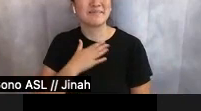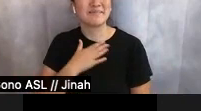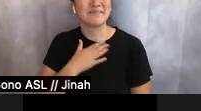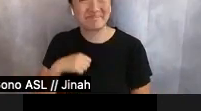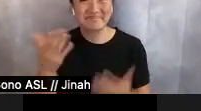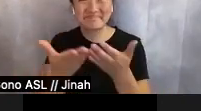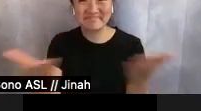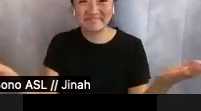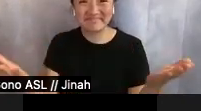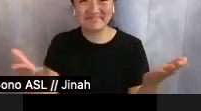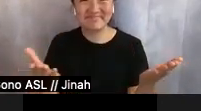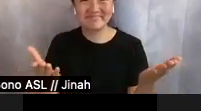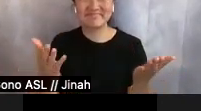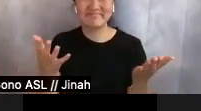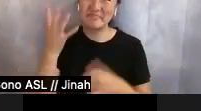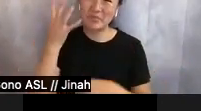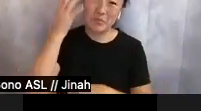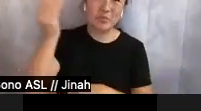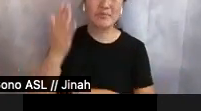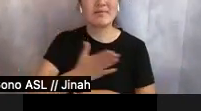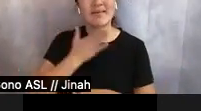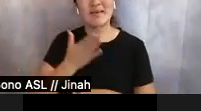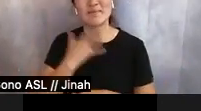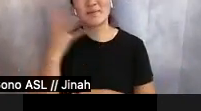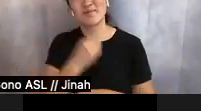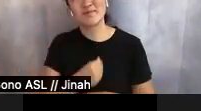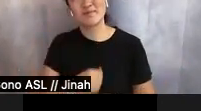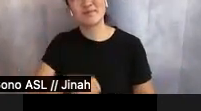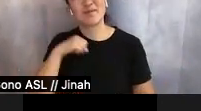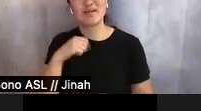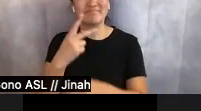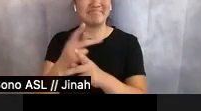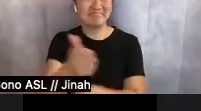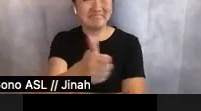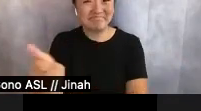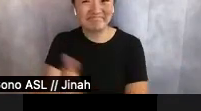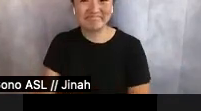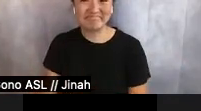go be happy and beautiful and proud. Take good care of yourself, it's kind of stupid out there.